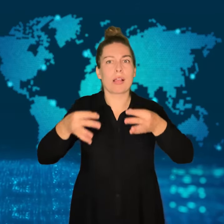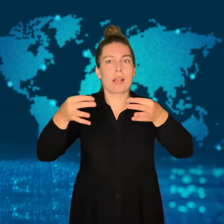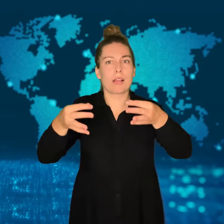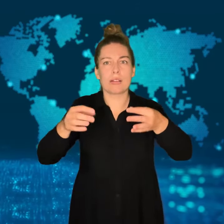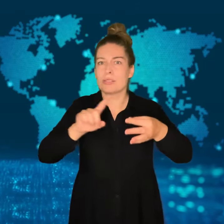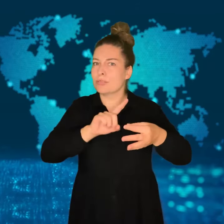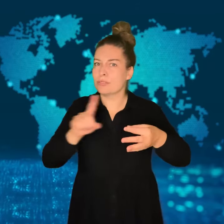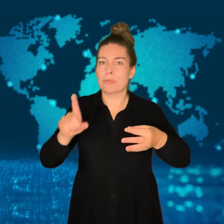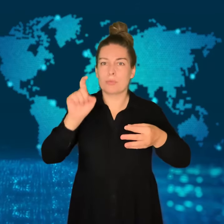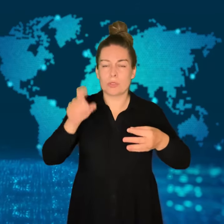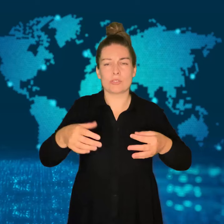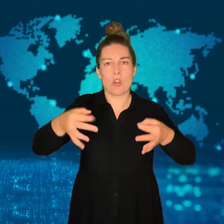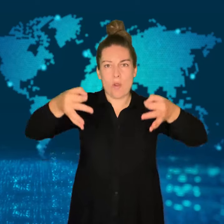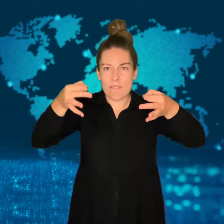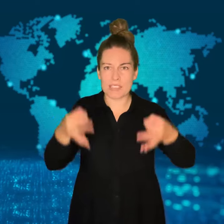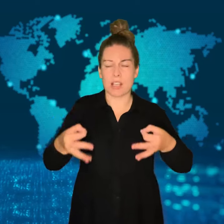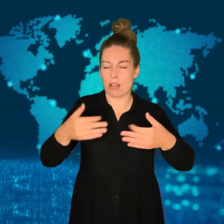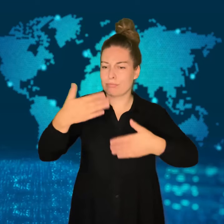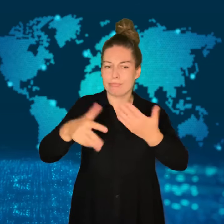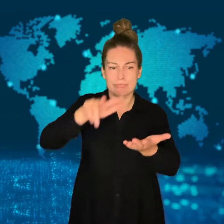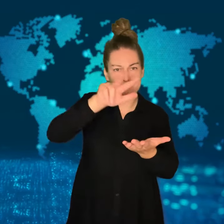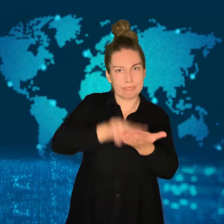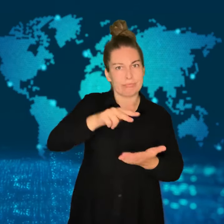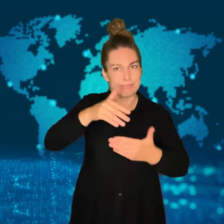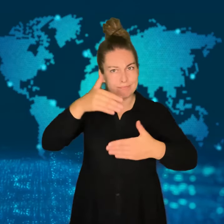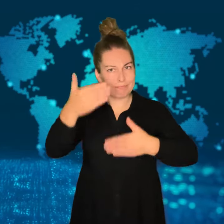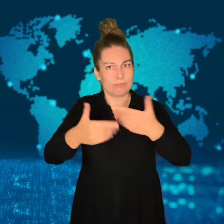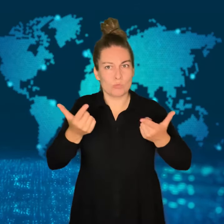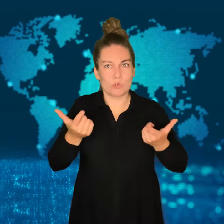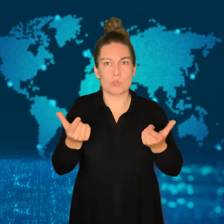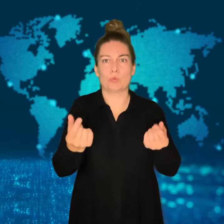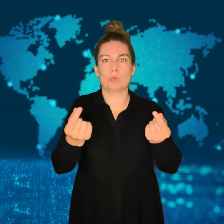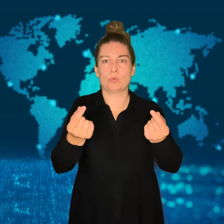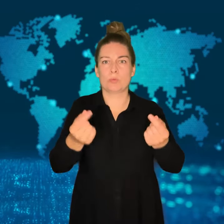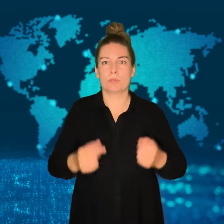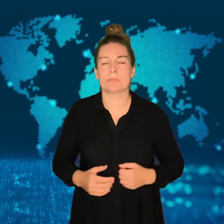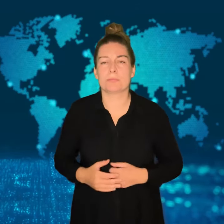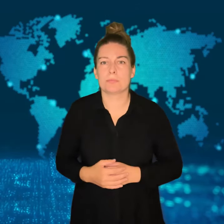Locals that desire the fee are dealing with problems that